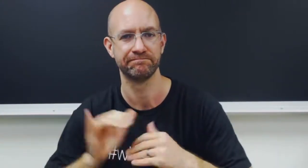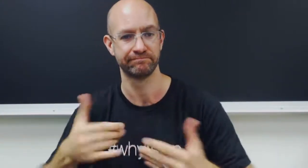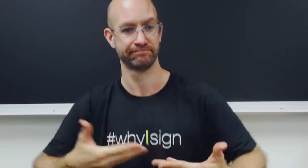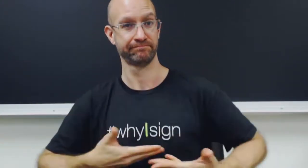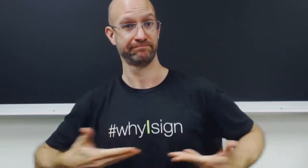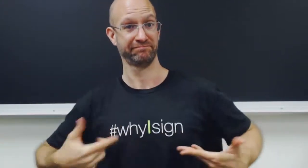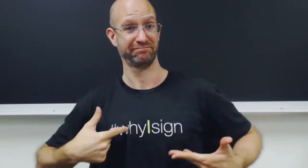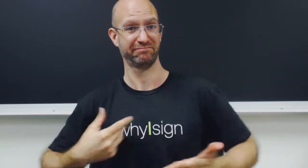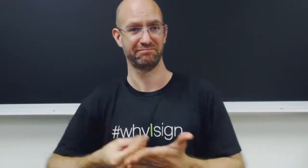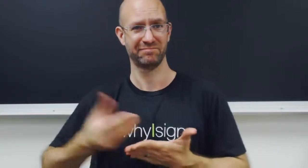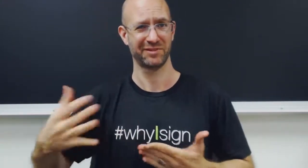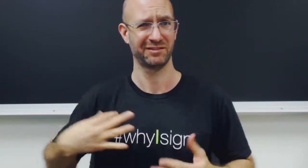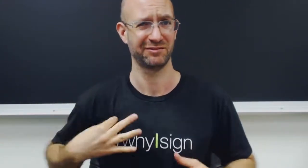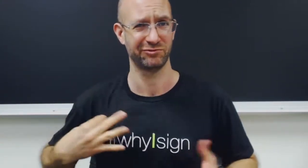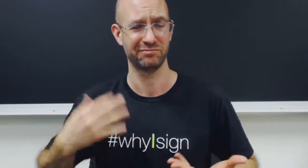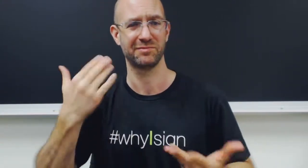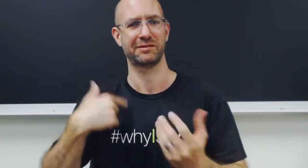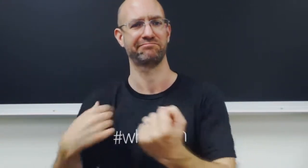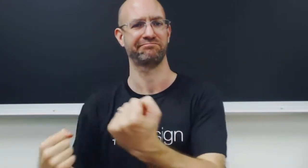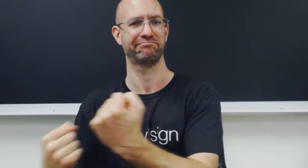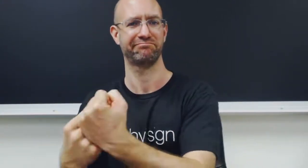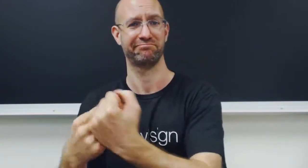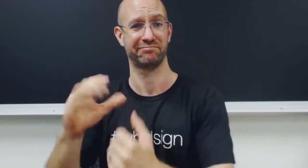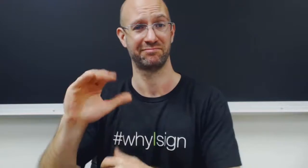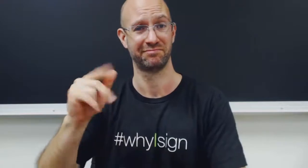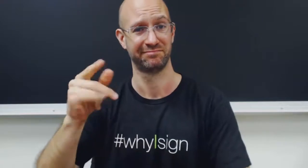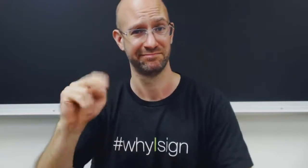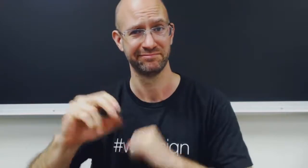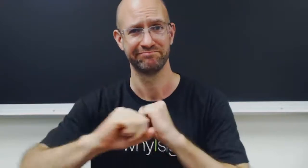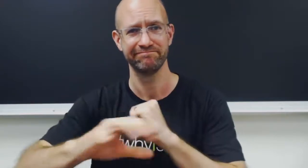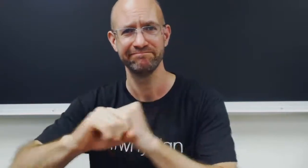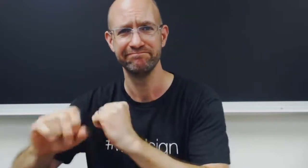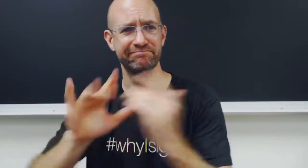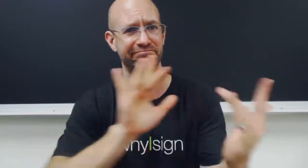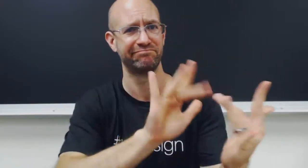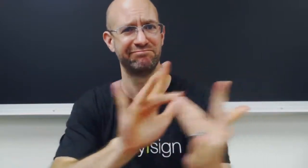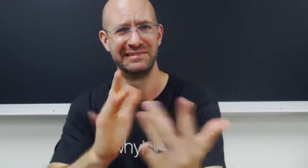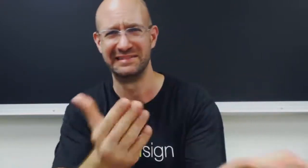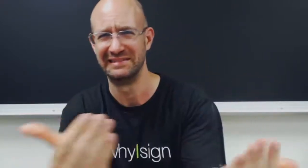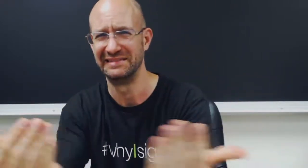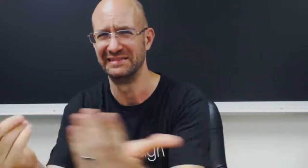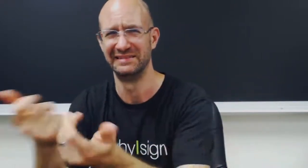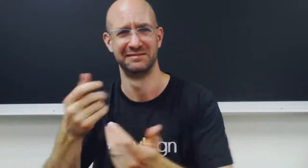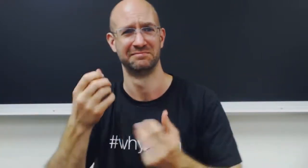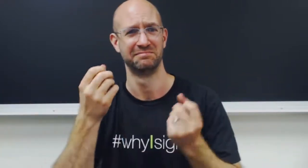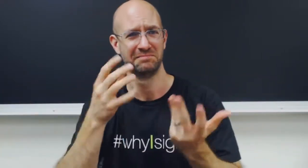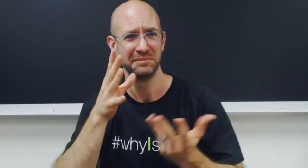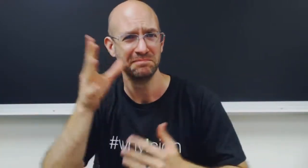You can see that I got this shirt, I bought it to support the campaign. It spreads and promotes sign language, reaching to the parents